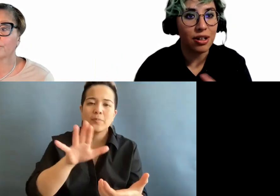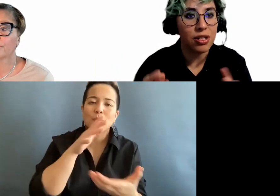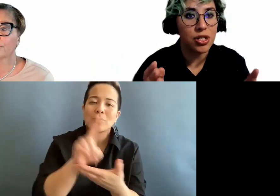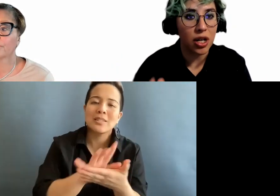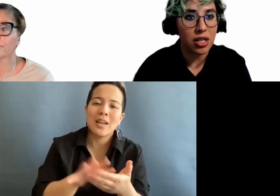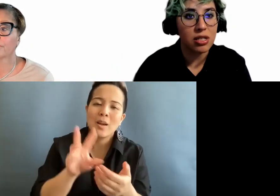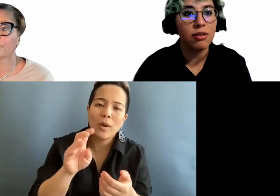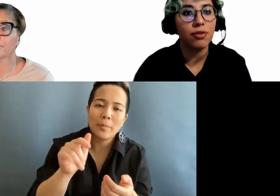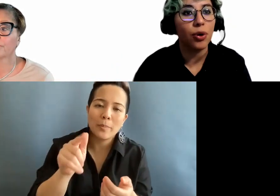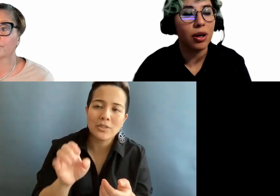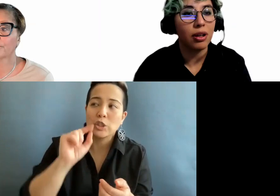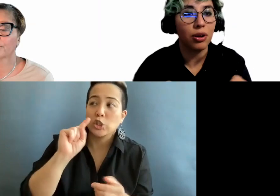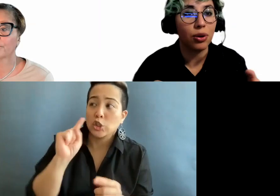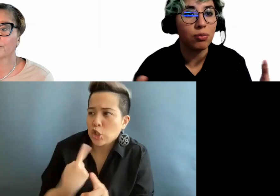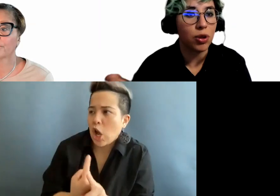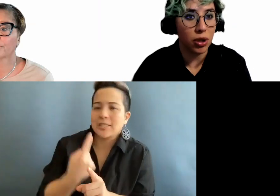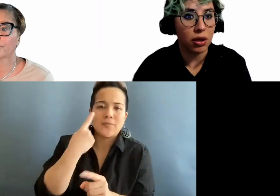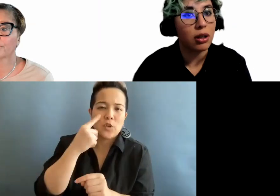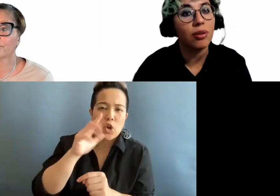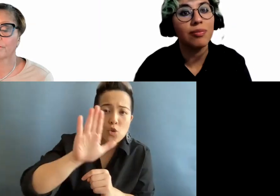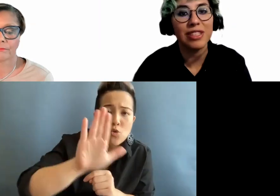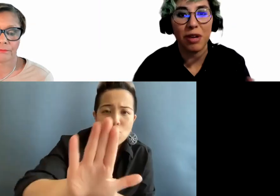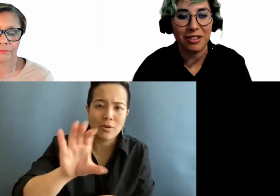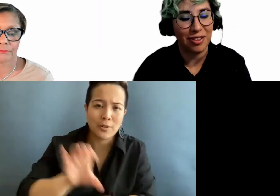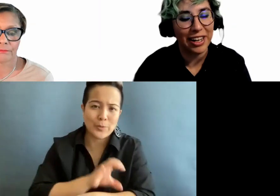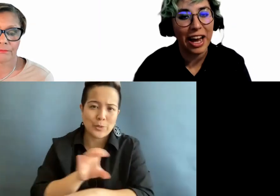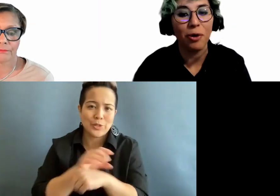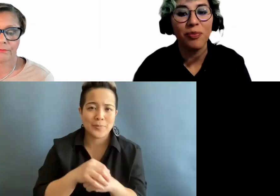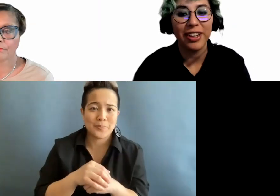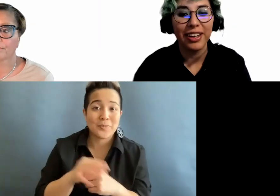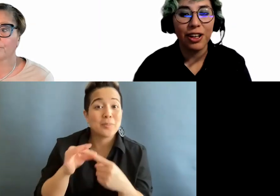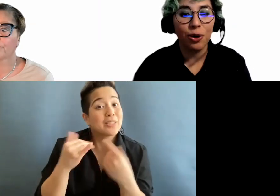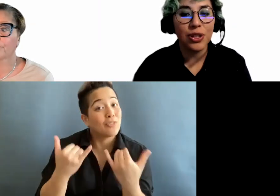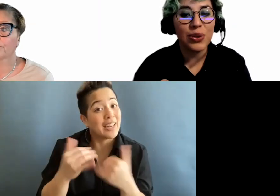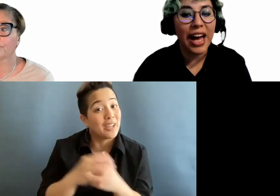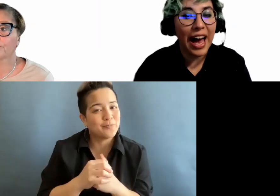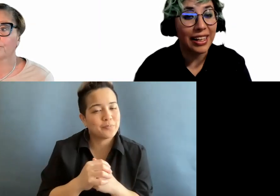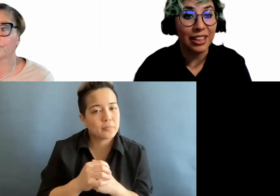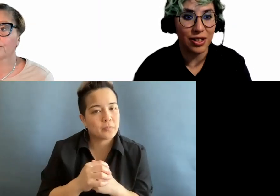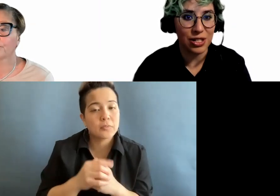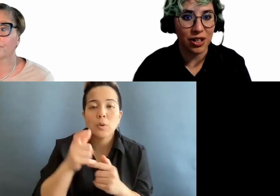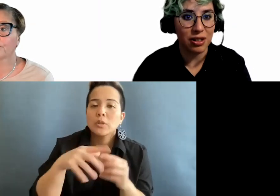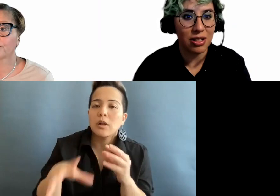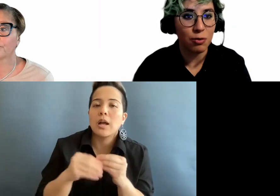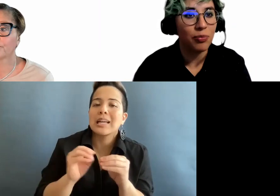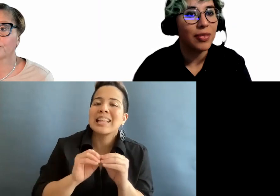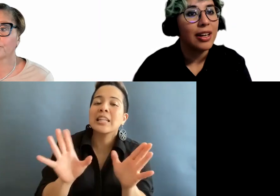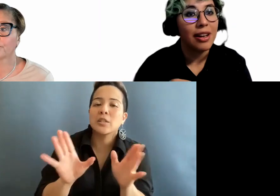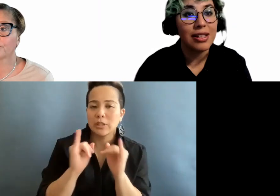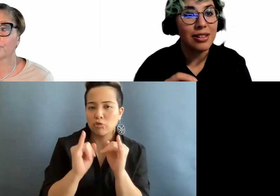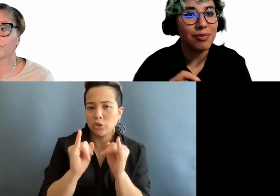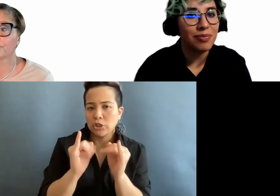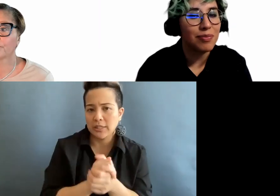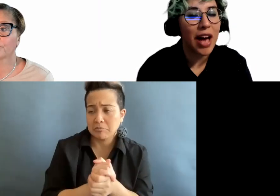are just for your computer, especially right now. You want to add clear instructions. It doesn't